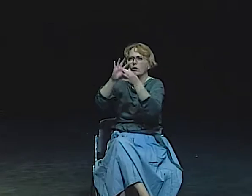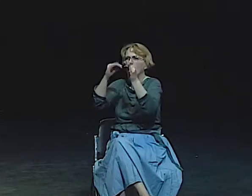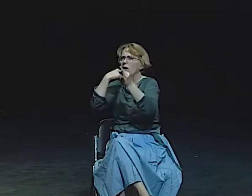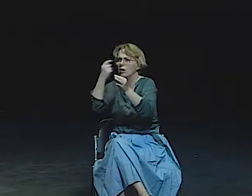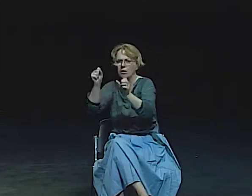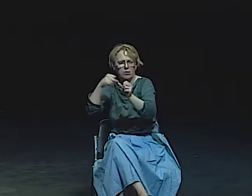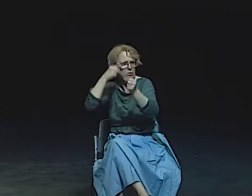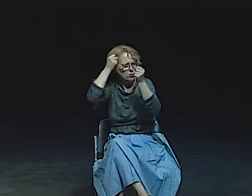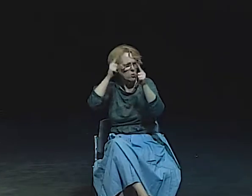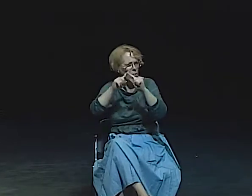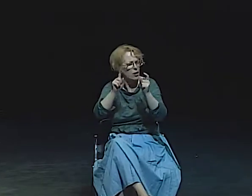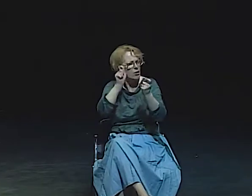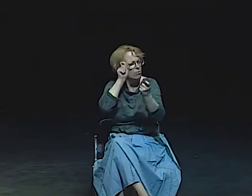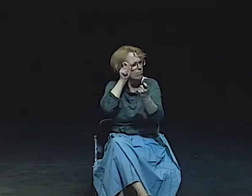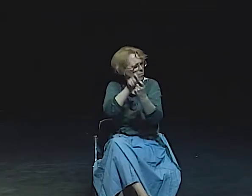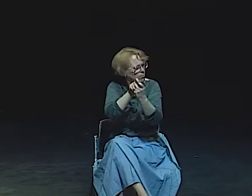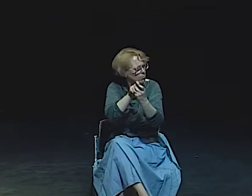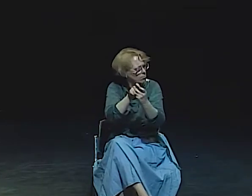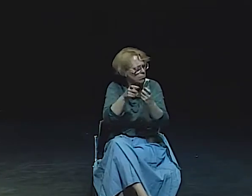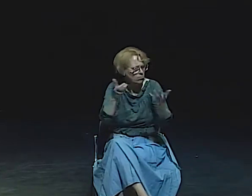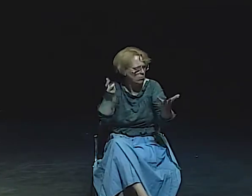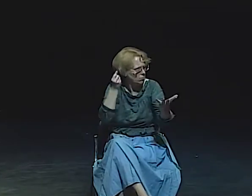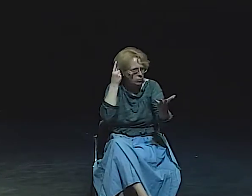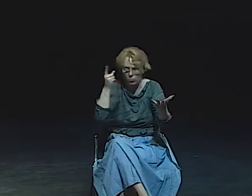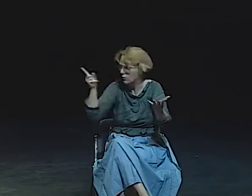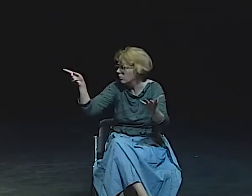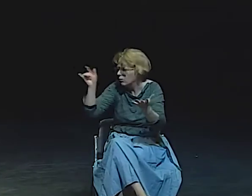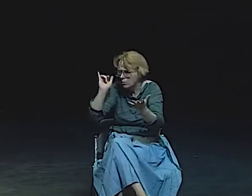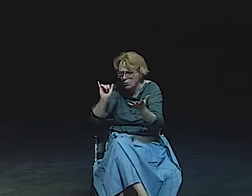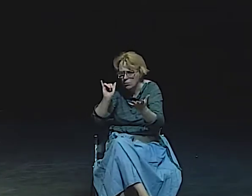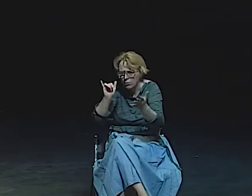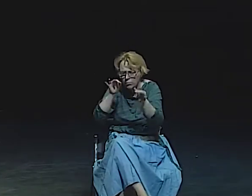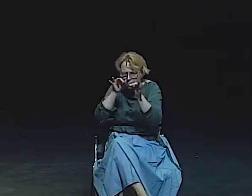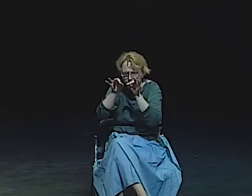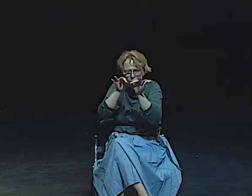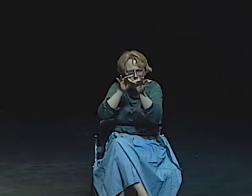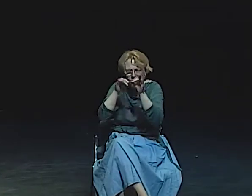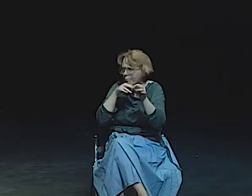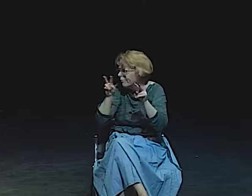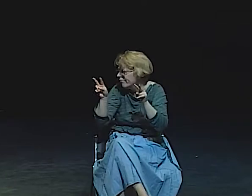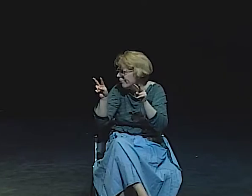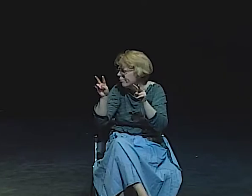DO SOME SORT OF ASL LITERATURE IN SEATTLE. AND I DIDN'T REALLY KNOW WHAT SHE MEANT BY THAT.